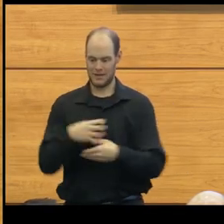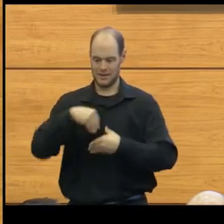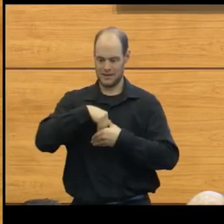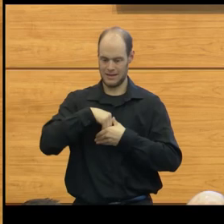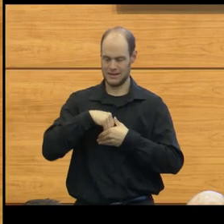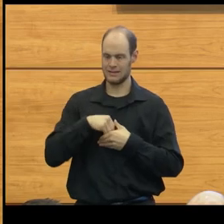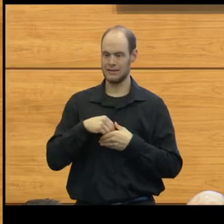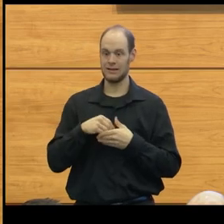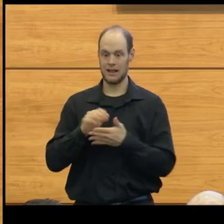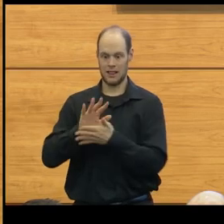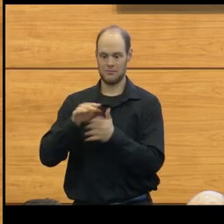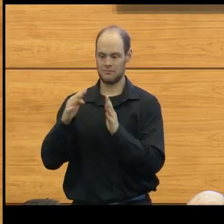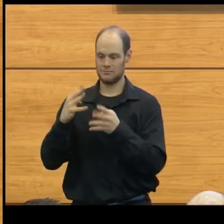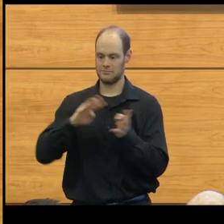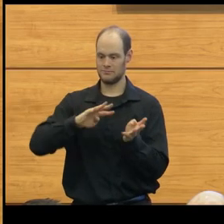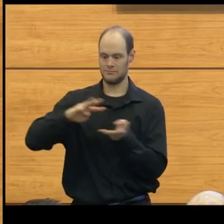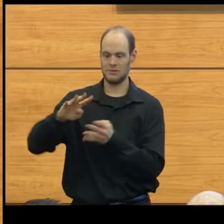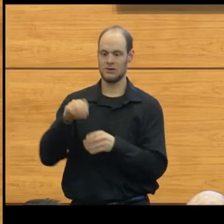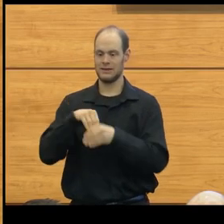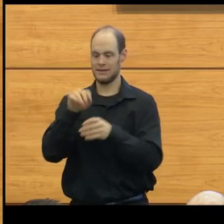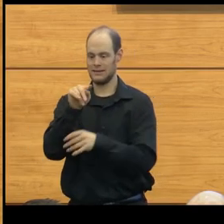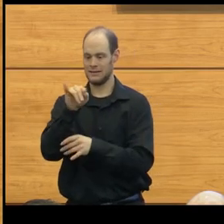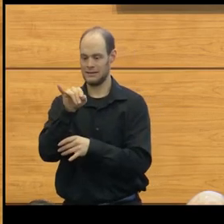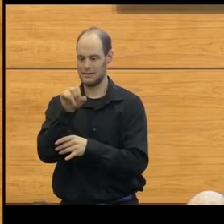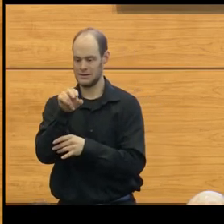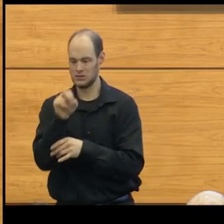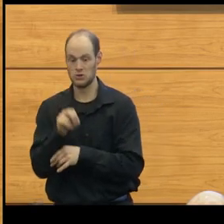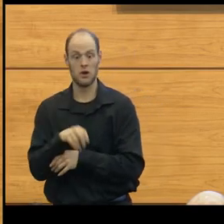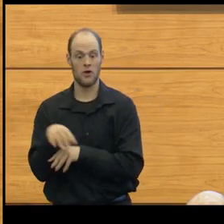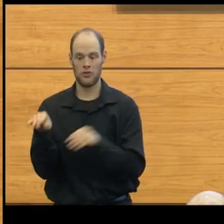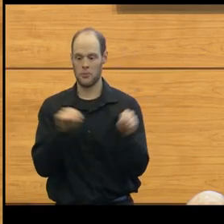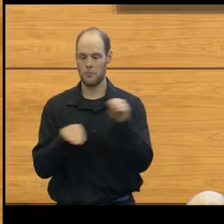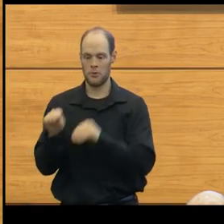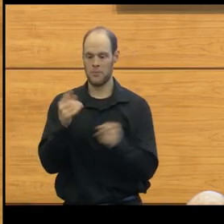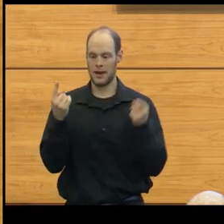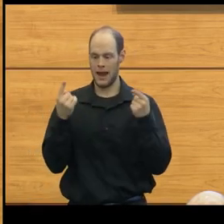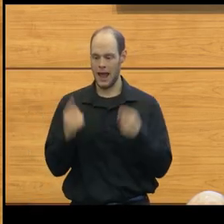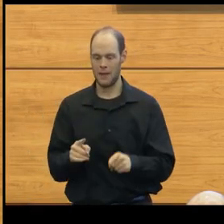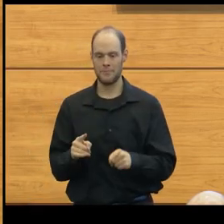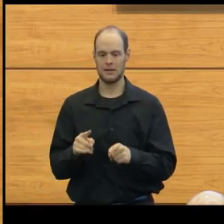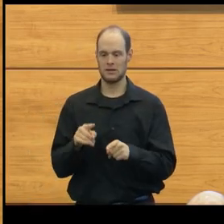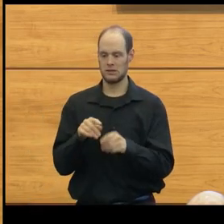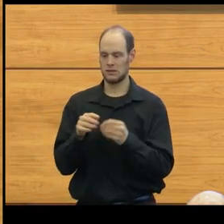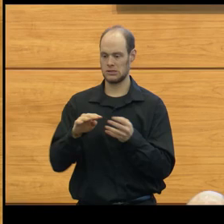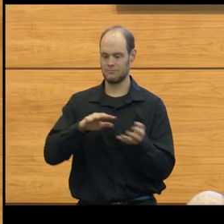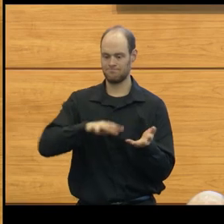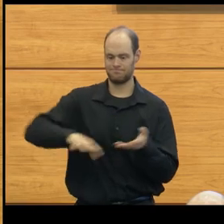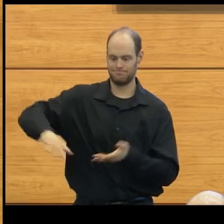the streaming that happens within tissues, the movement that occurs across areas,